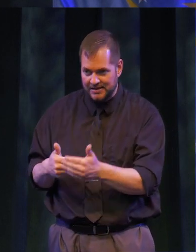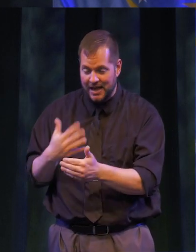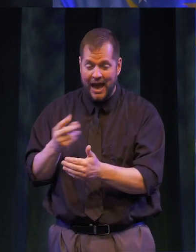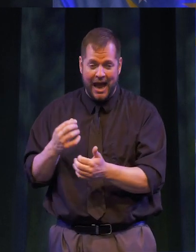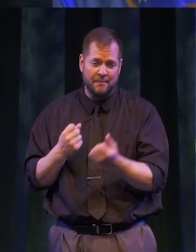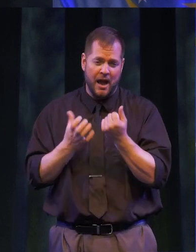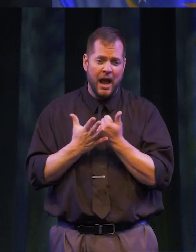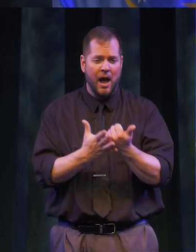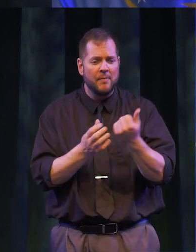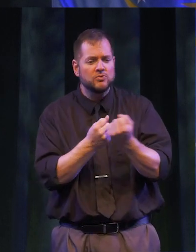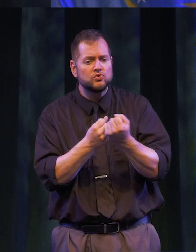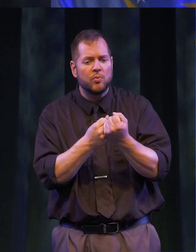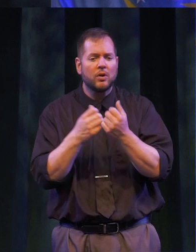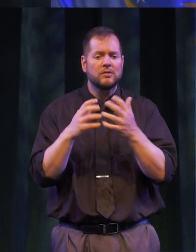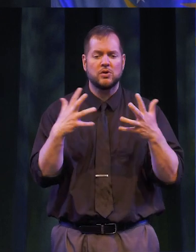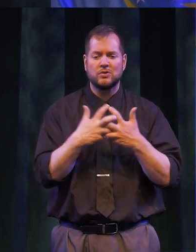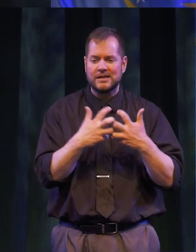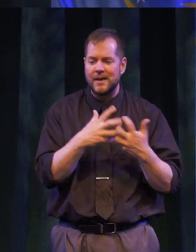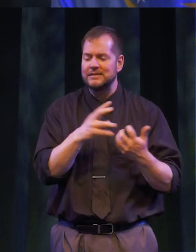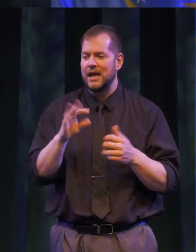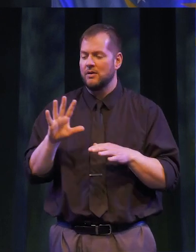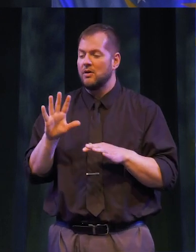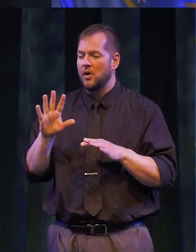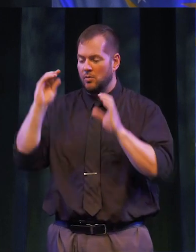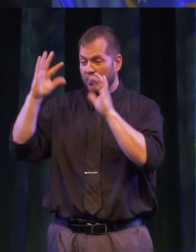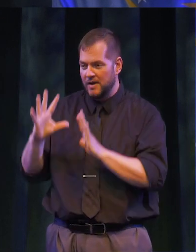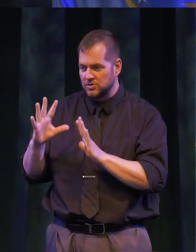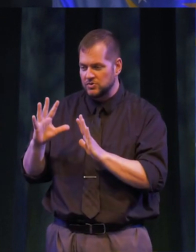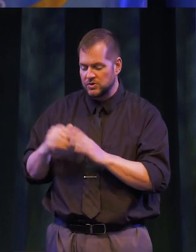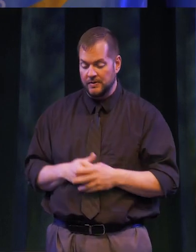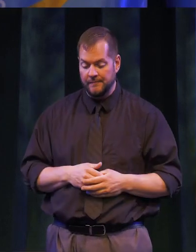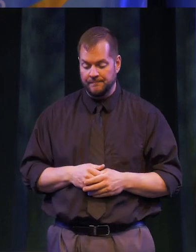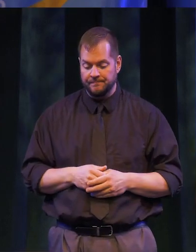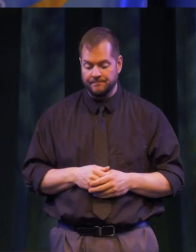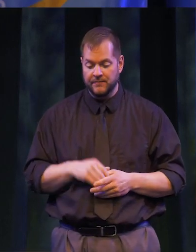AND BY HELPING THEIR FELLOW CLASSMATES, AND MAYBE EVEN THEIR PROFESSORS THROUGH THICK AND THIN.